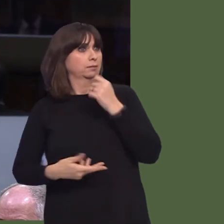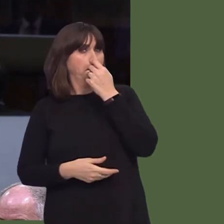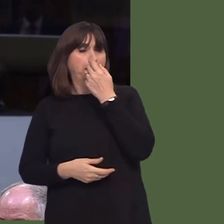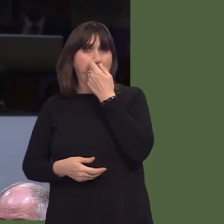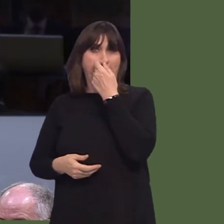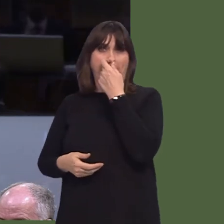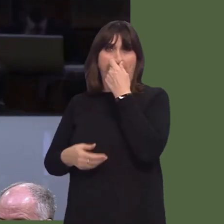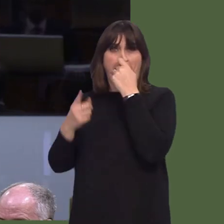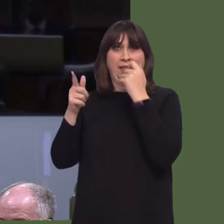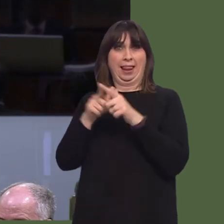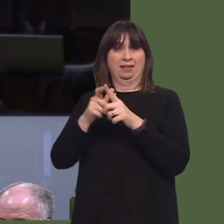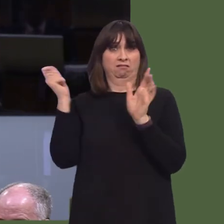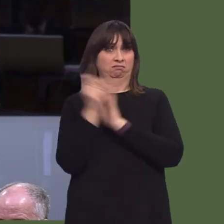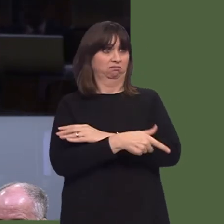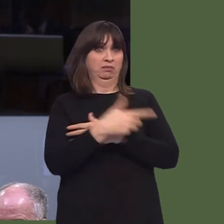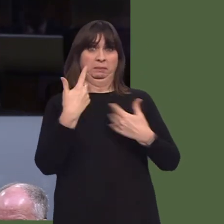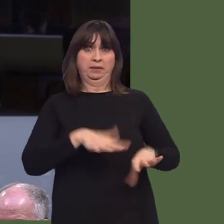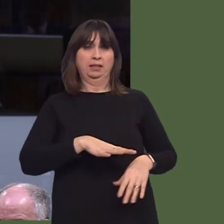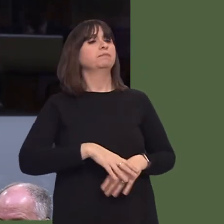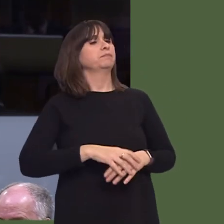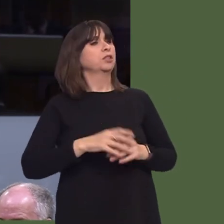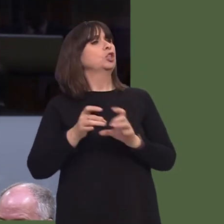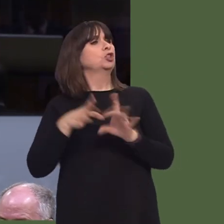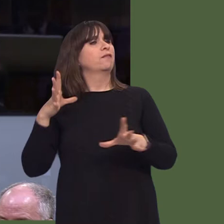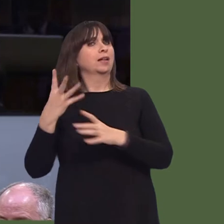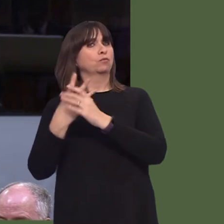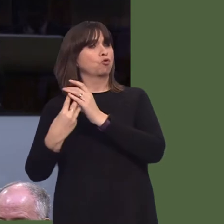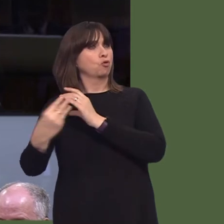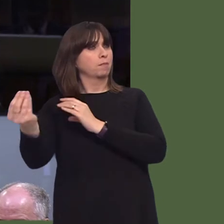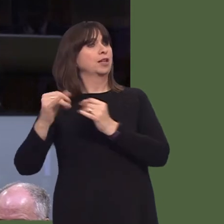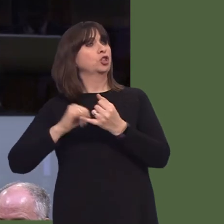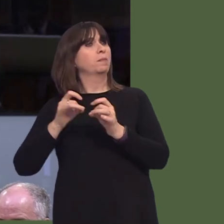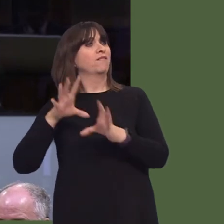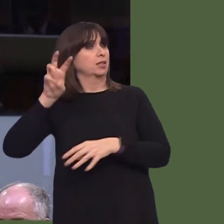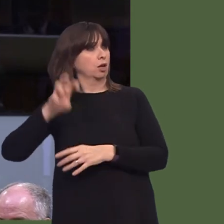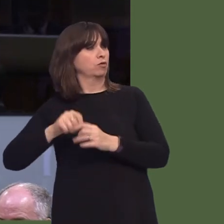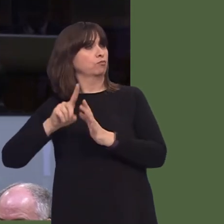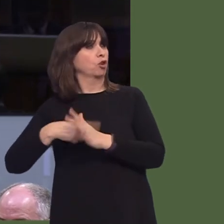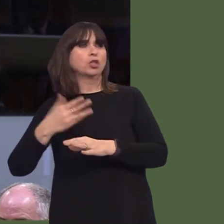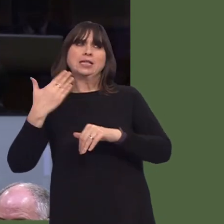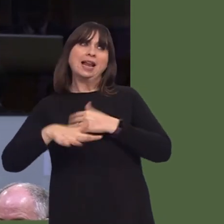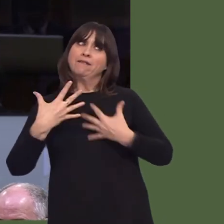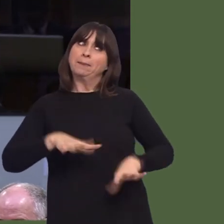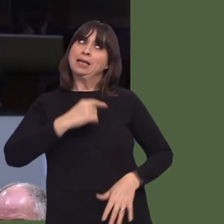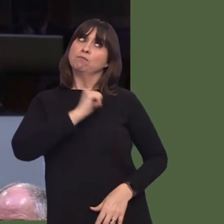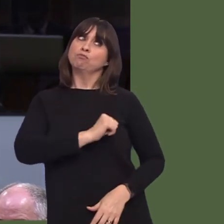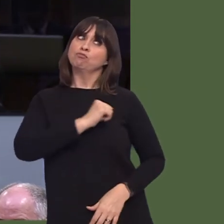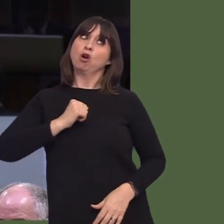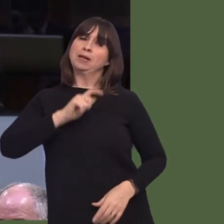Caerphilly' or that somehow people don't work in Cardiff from Rhondda Cynon Taf or vice versa.